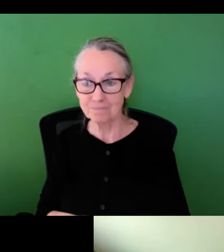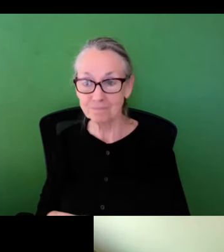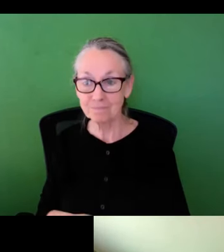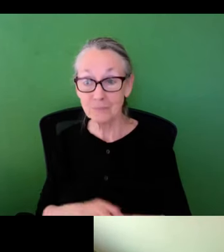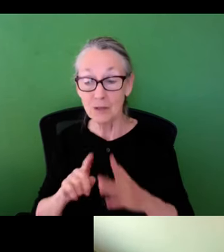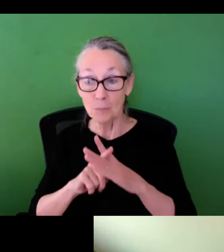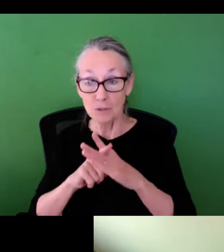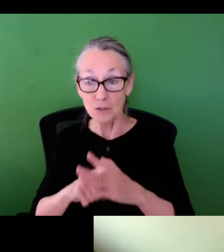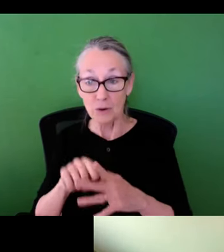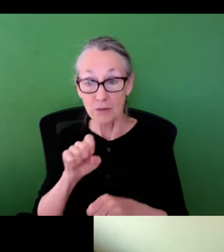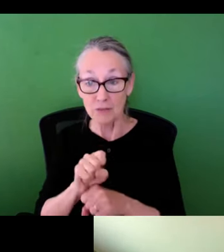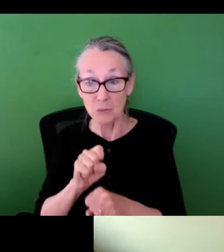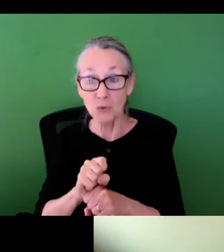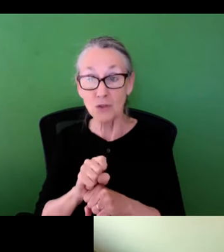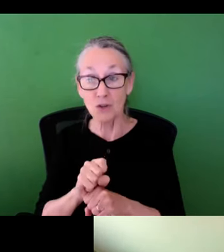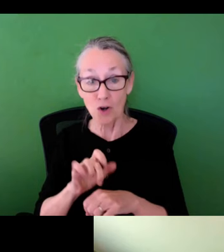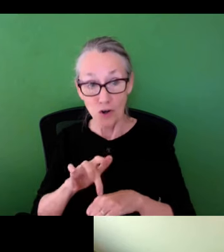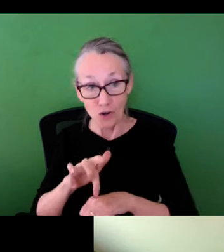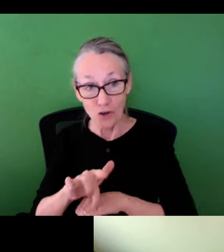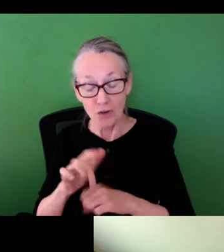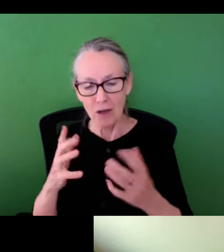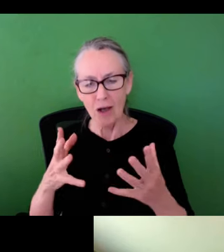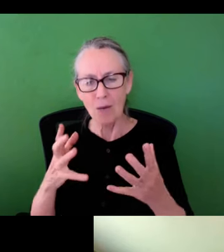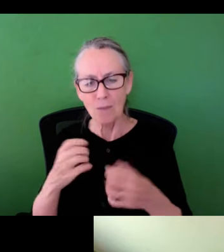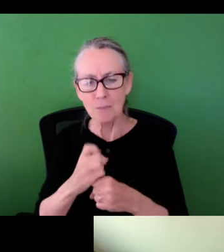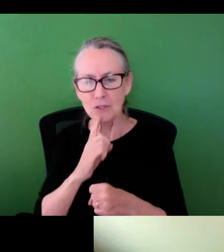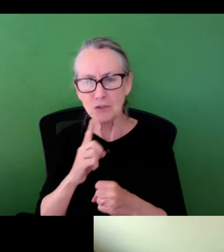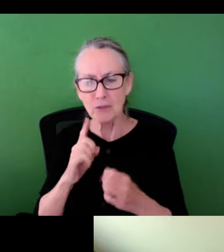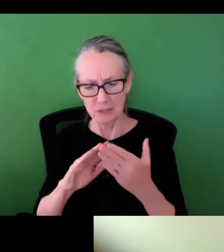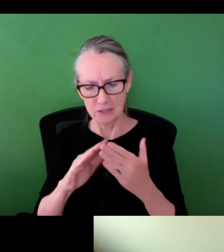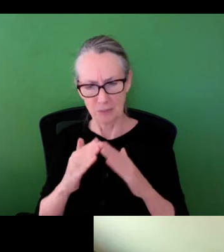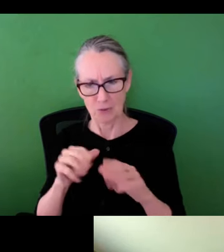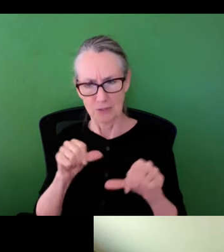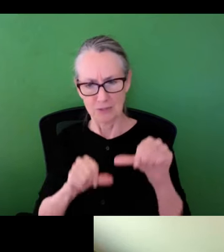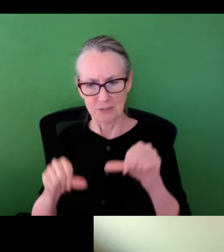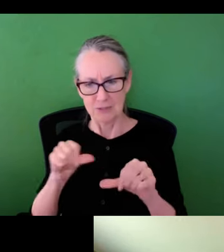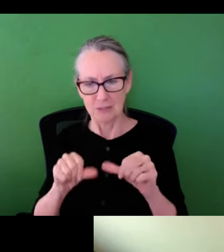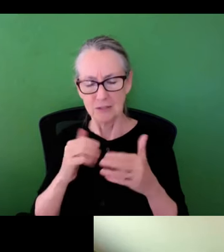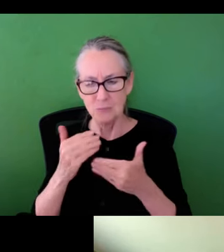or considered in the past and it's a really good idea. But sort of starting this work early on, I really wanted to make sure